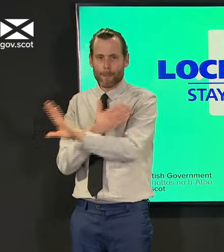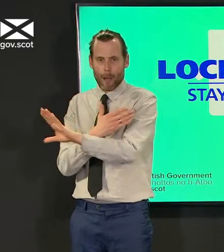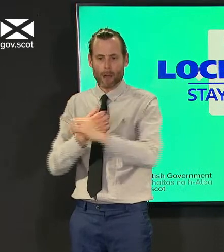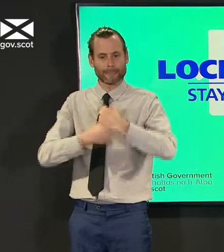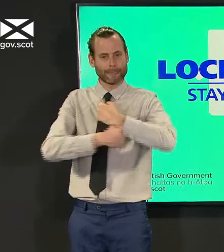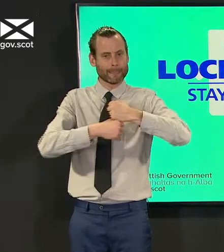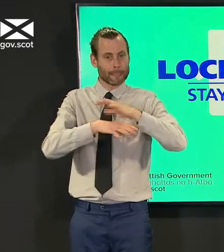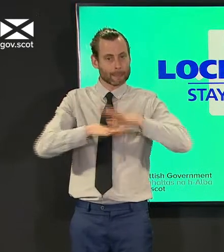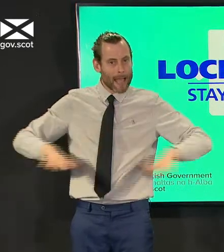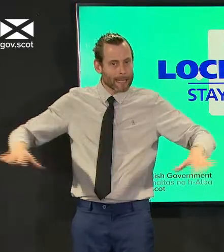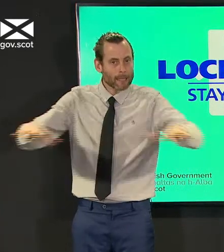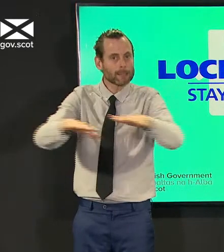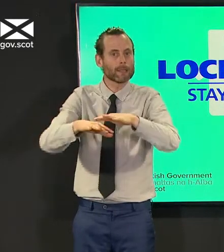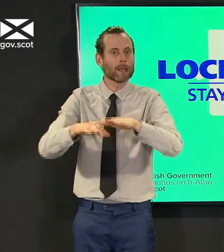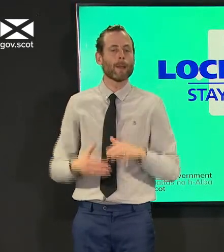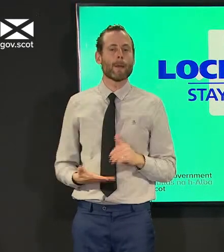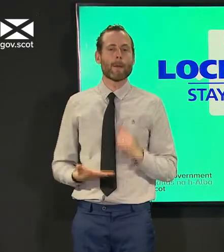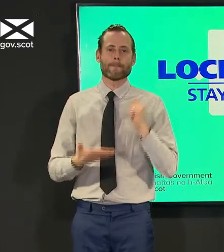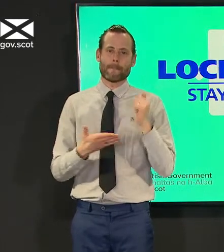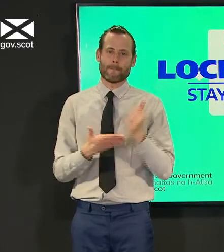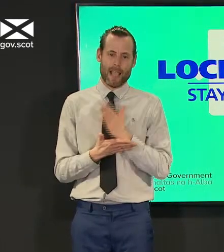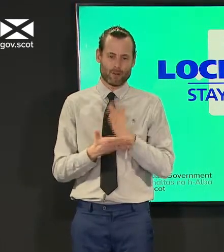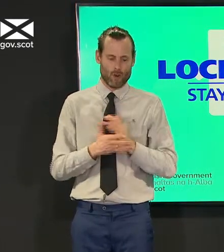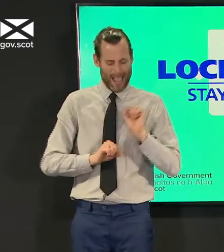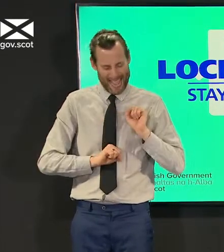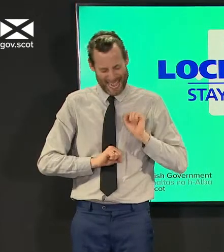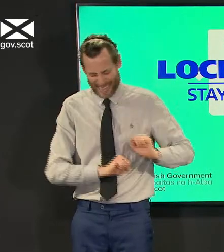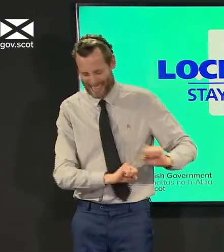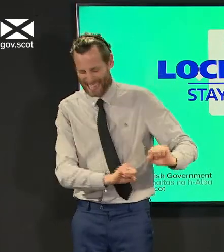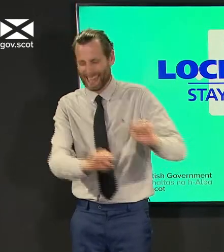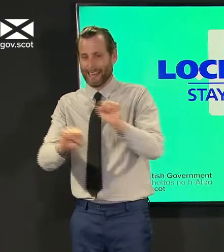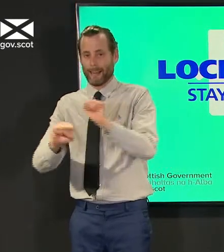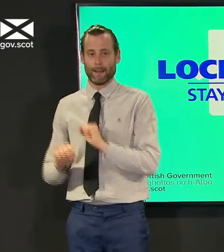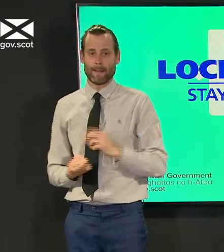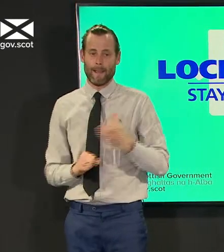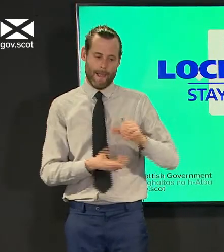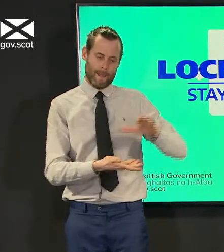that's there that there is regular uh proper cleaning that hand sanitizer is there and of